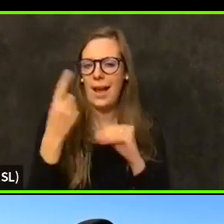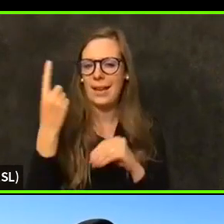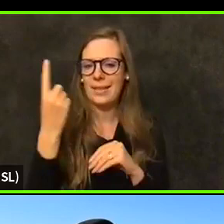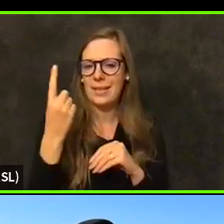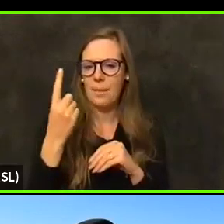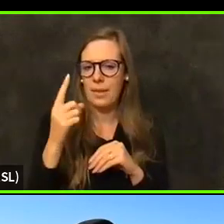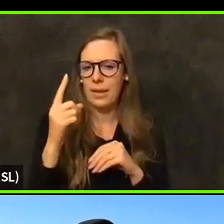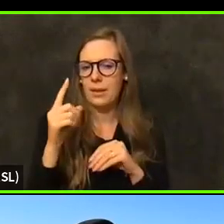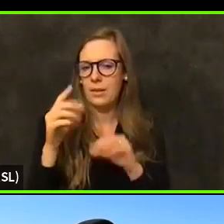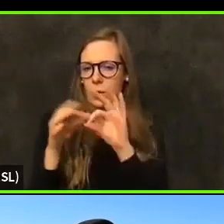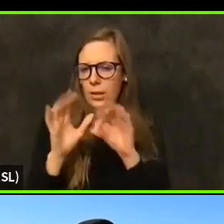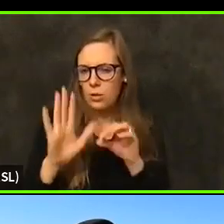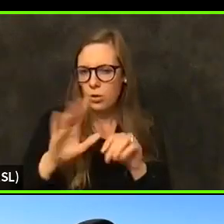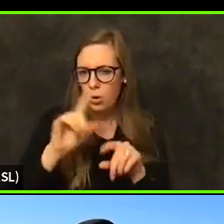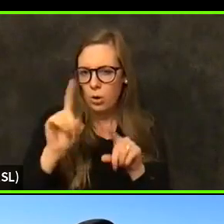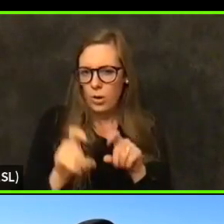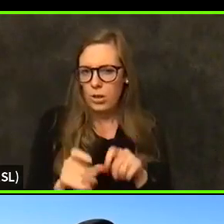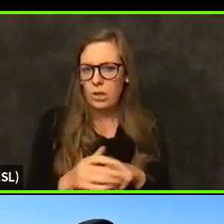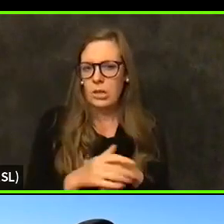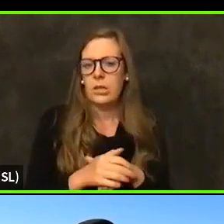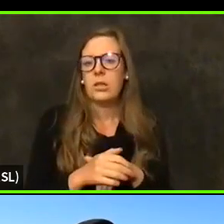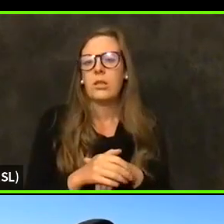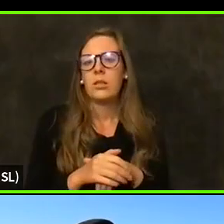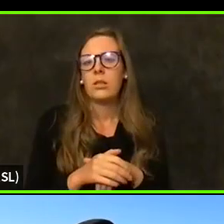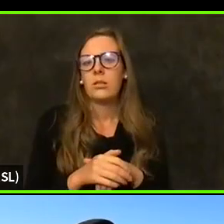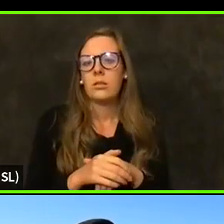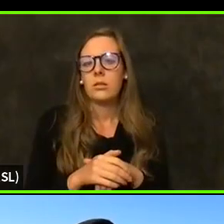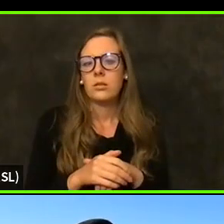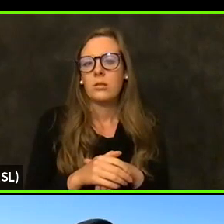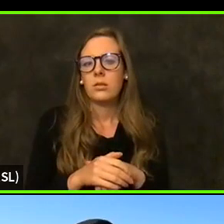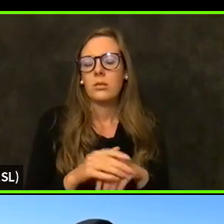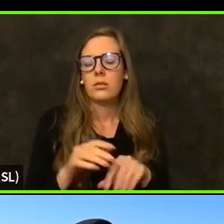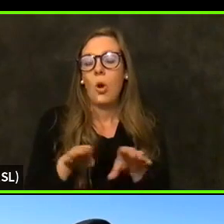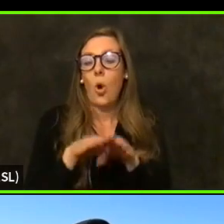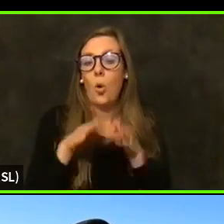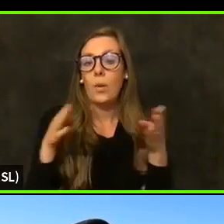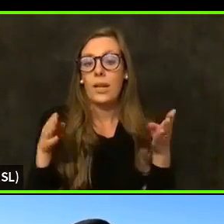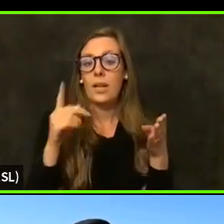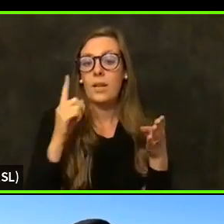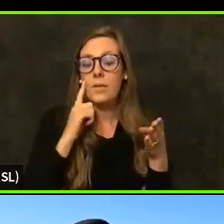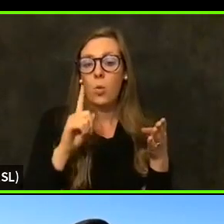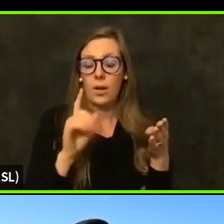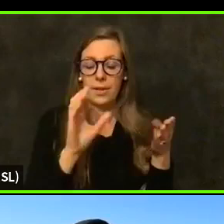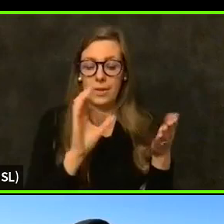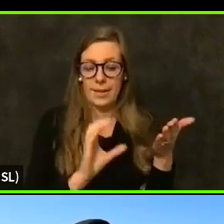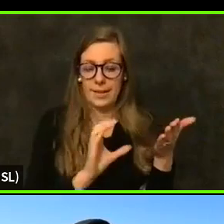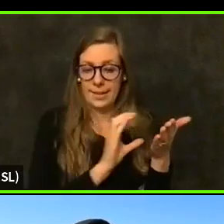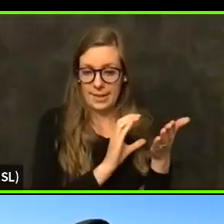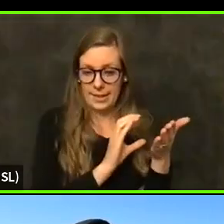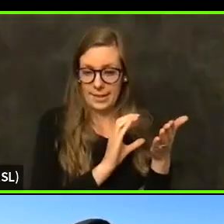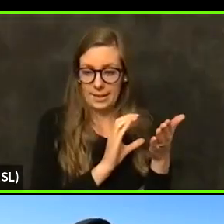Also, the opening of a lot of the clinics will just be let's be very direct,